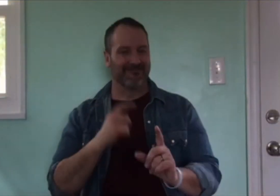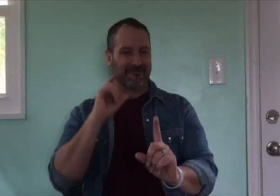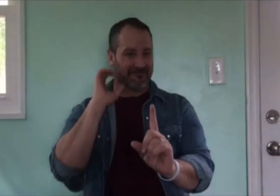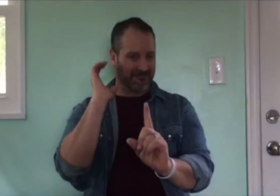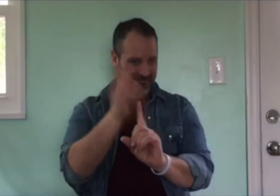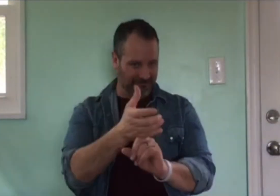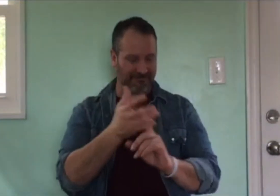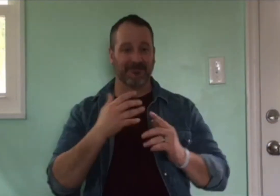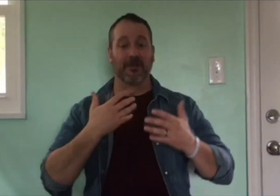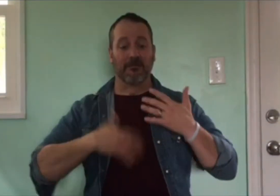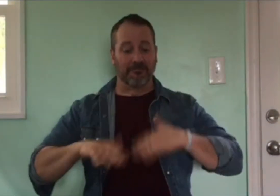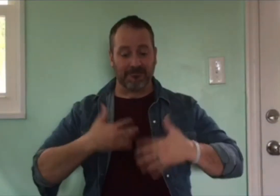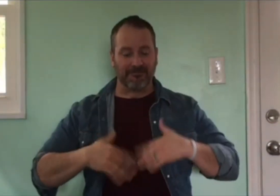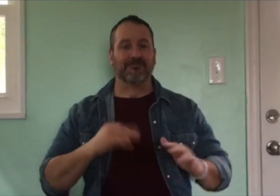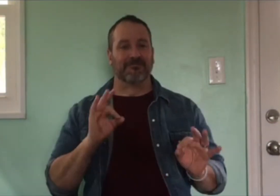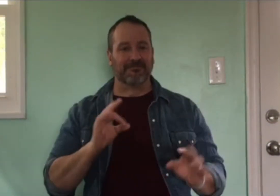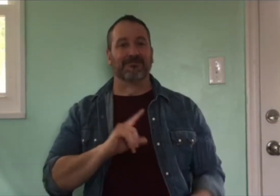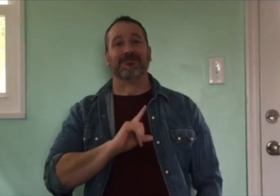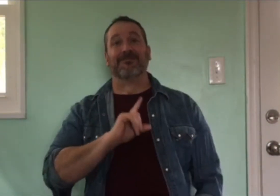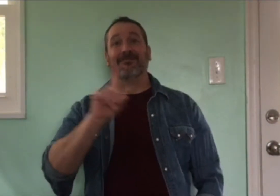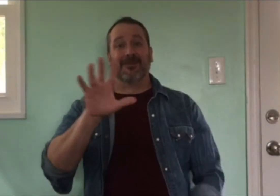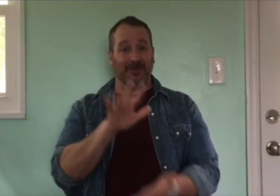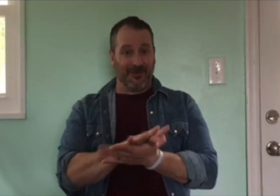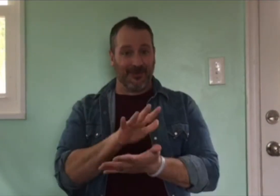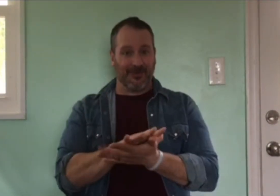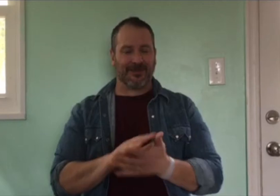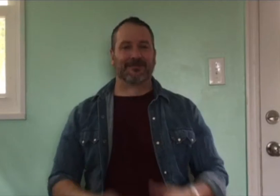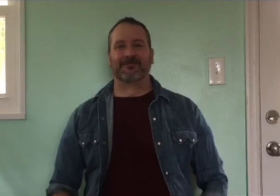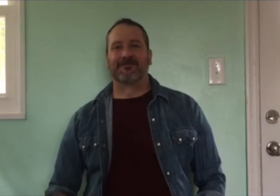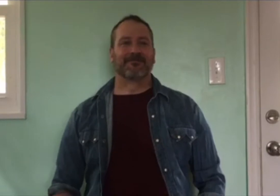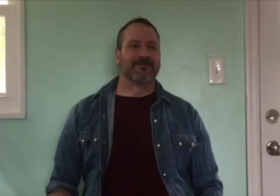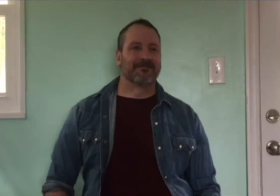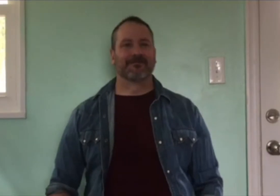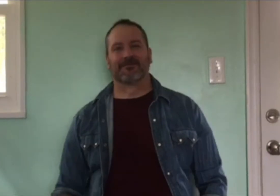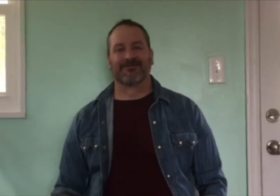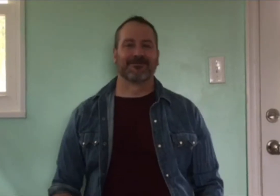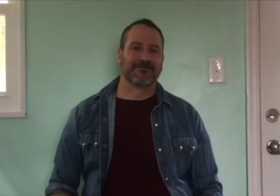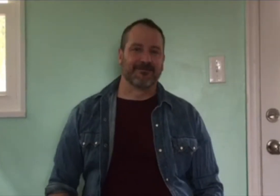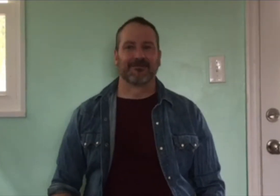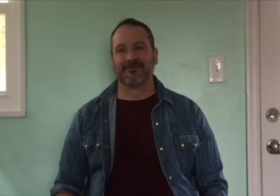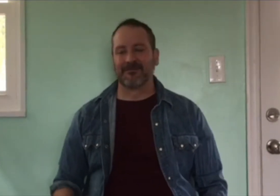Again, I was walking proudly up to the school building when I noticed the exact same group of students laughing.